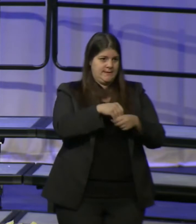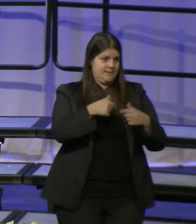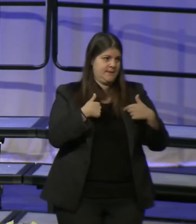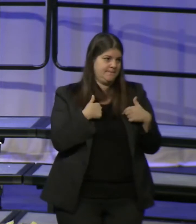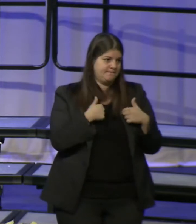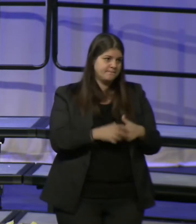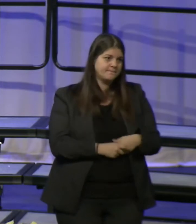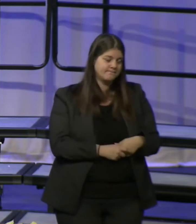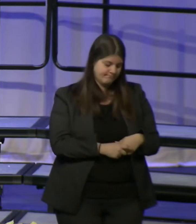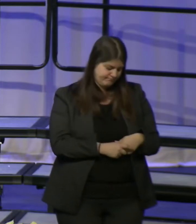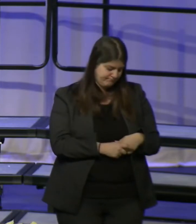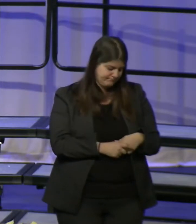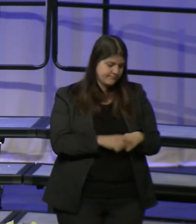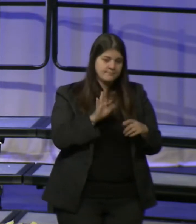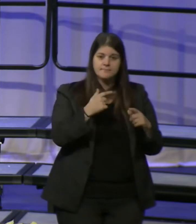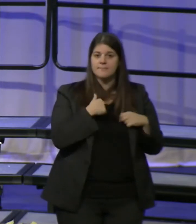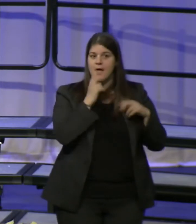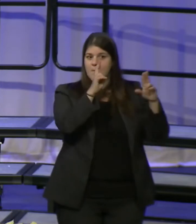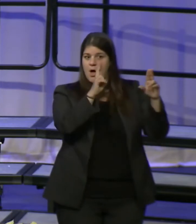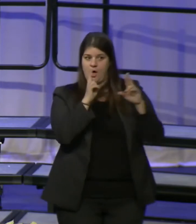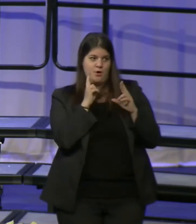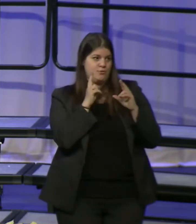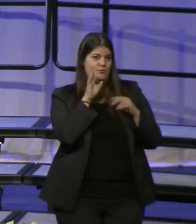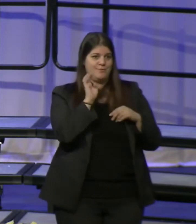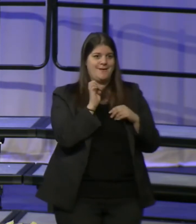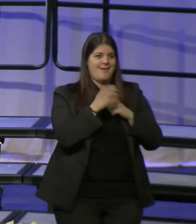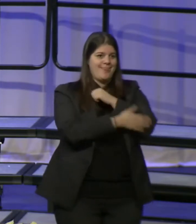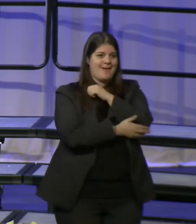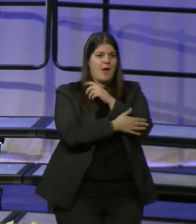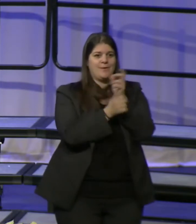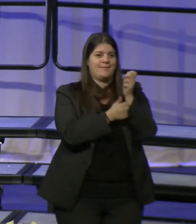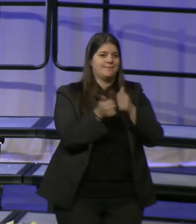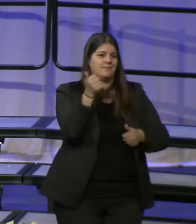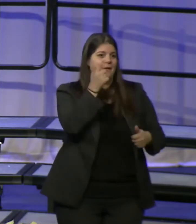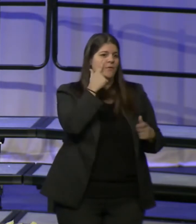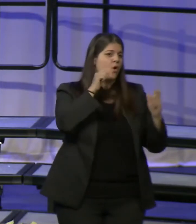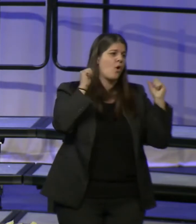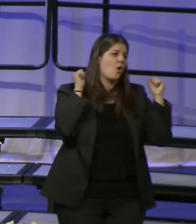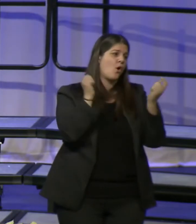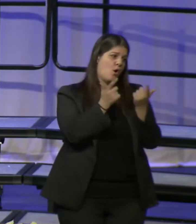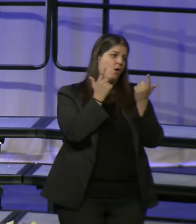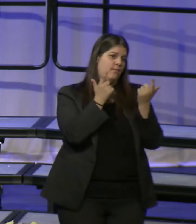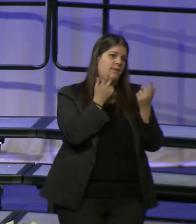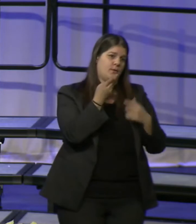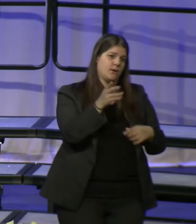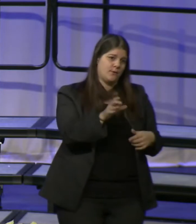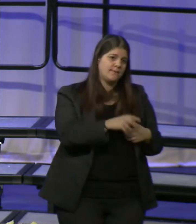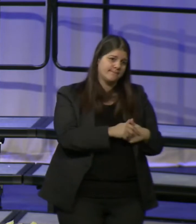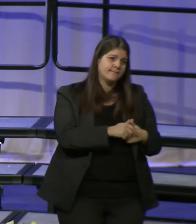I'm honored to be the county executive for all of Howard County. For Columbia,